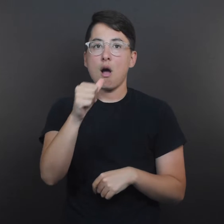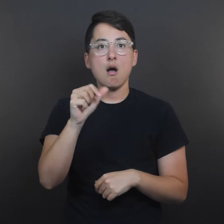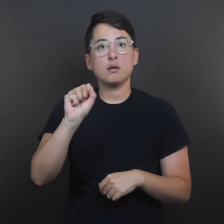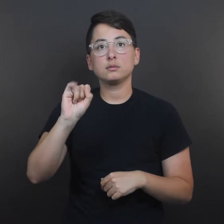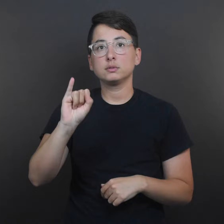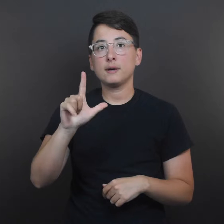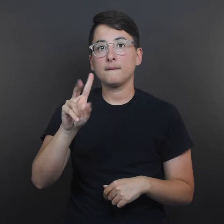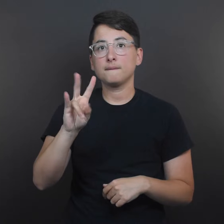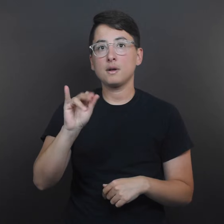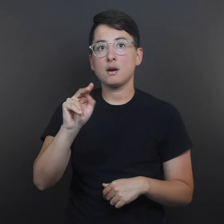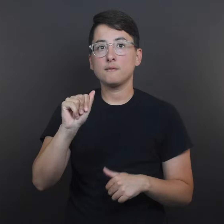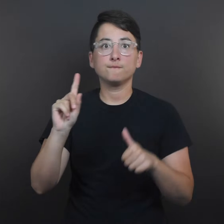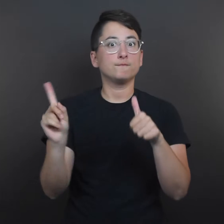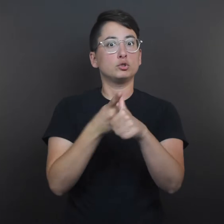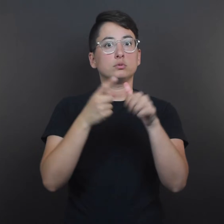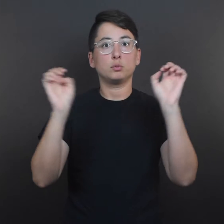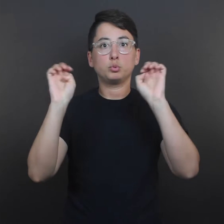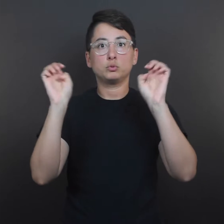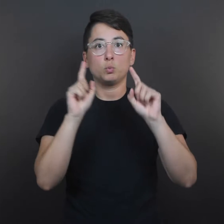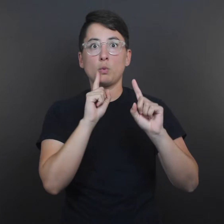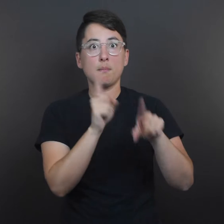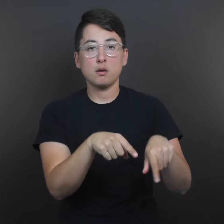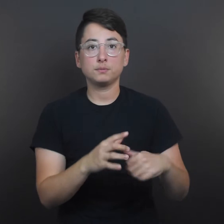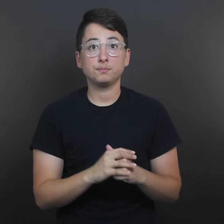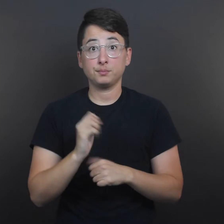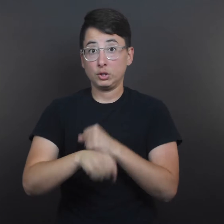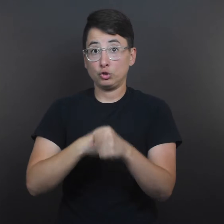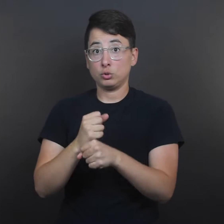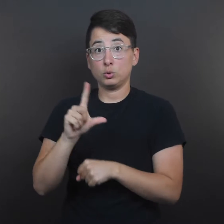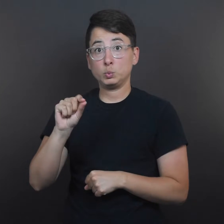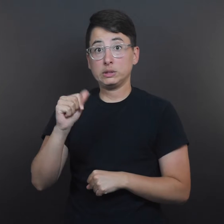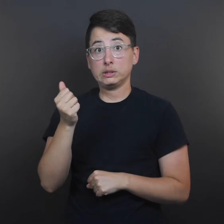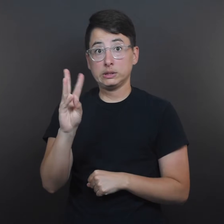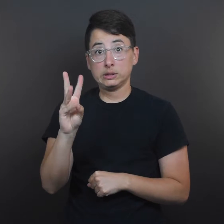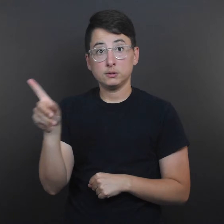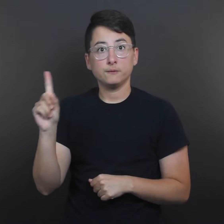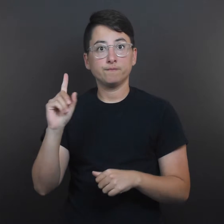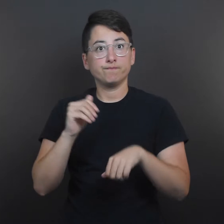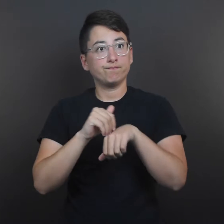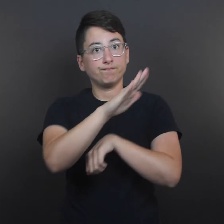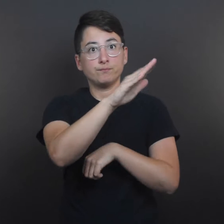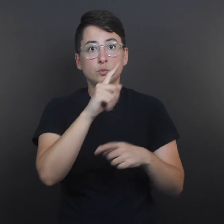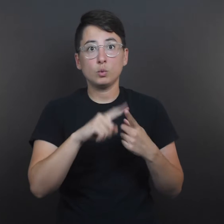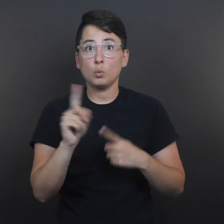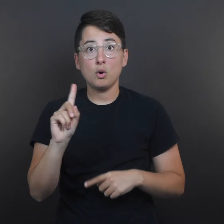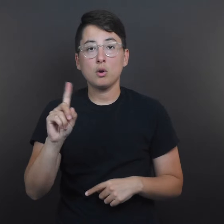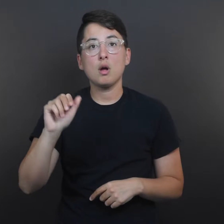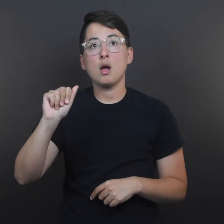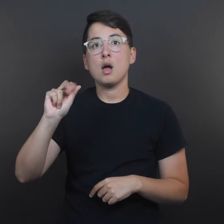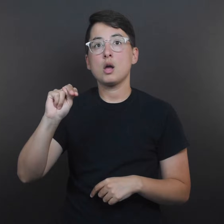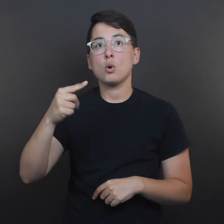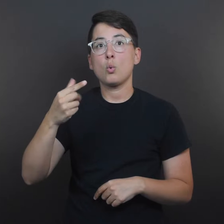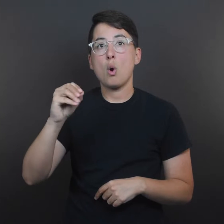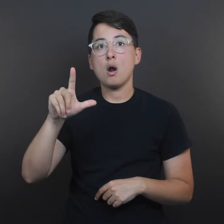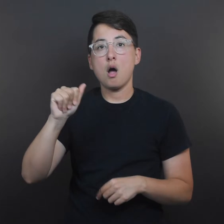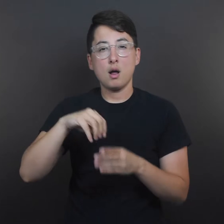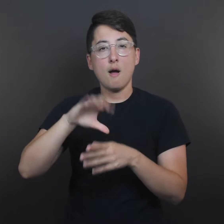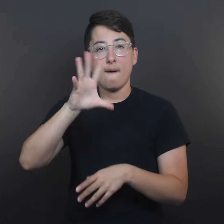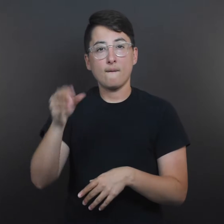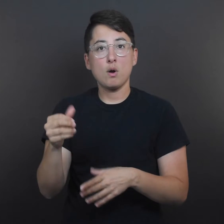This is not Silvina’s first emergency response. In 2016, she deployed to Angola to help stop an